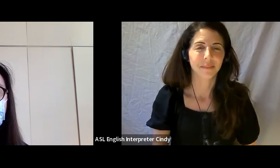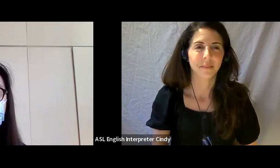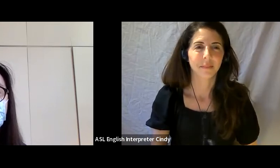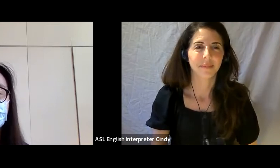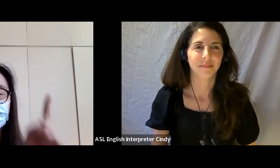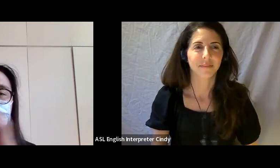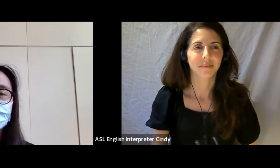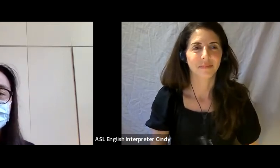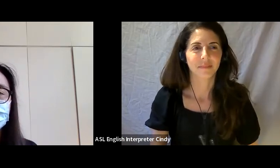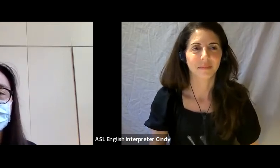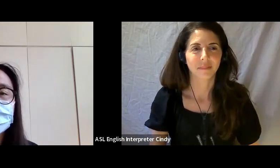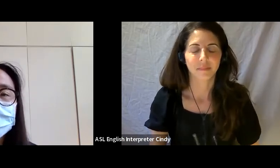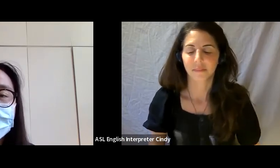Okay, I'm just going to bounce over to there